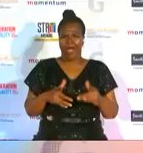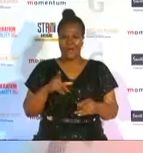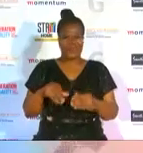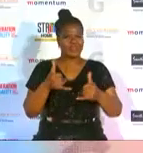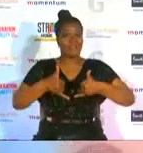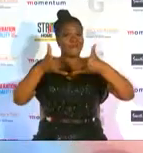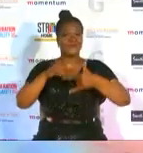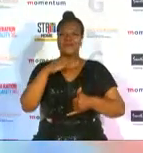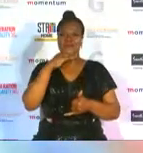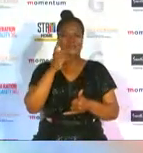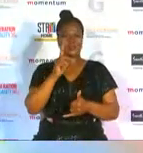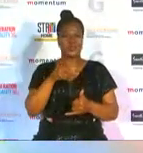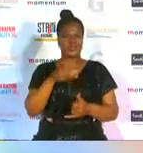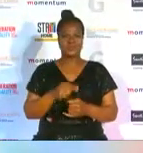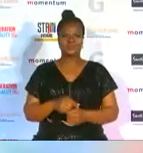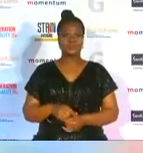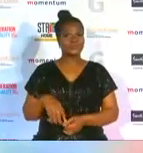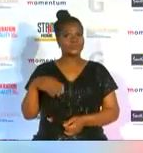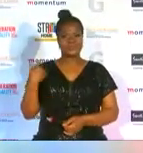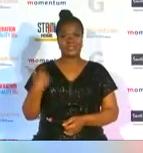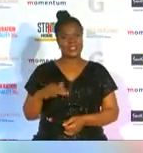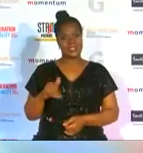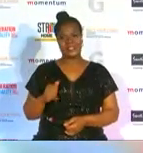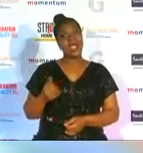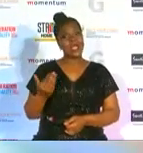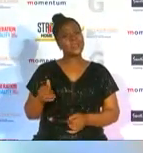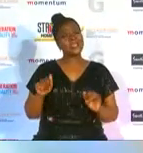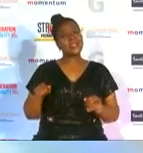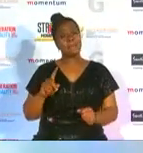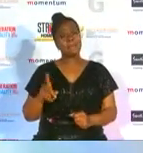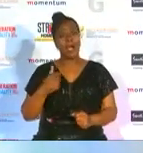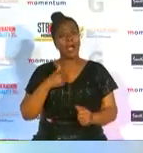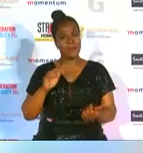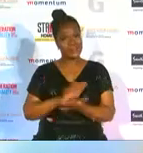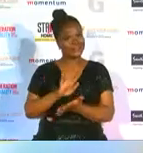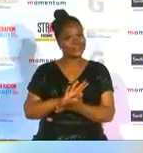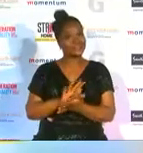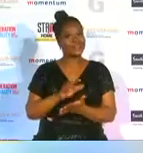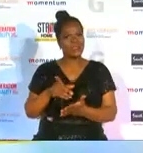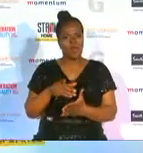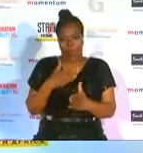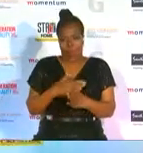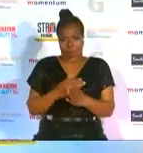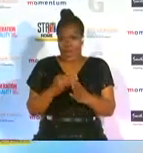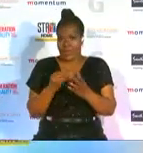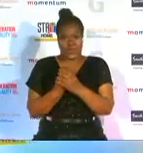it's a really it's quite unexpected but it's a real privilege it's you know working in this industry and working with these amazing people